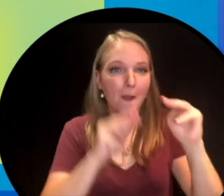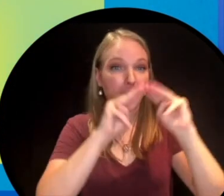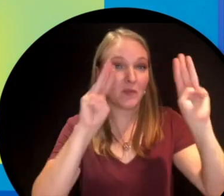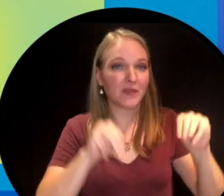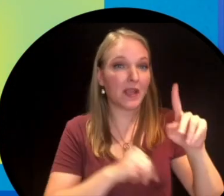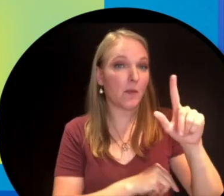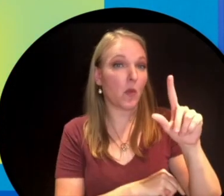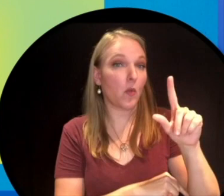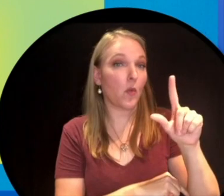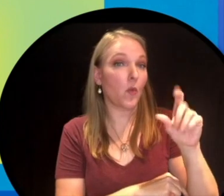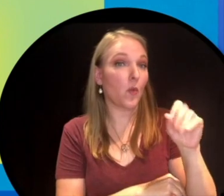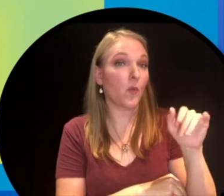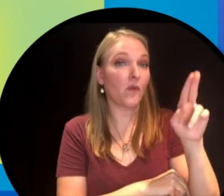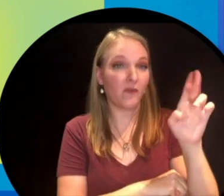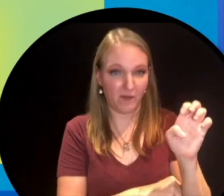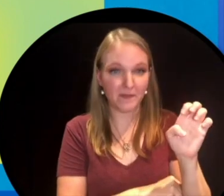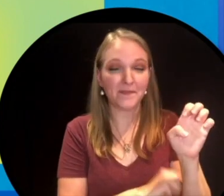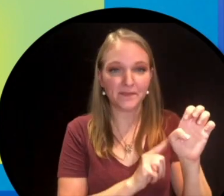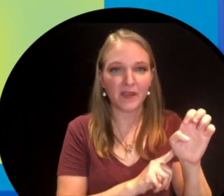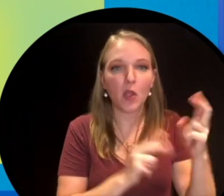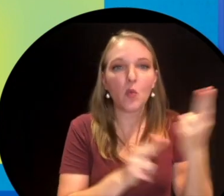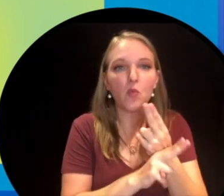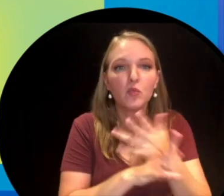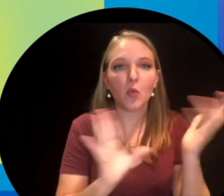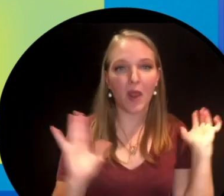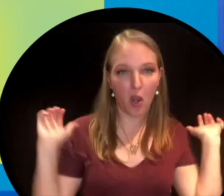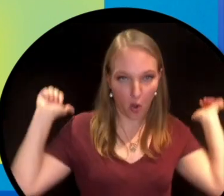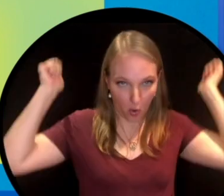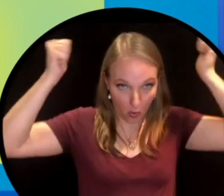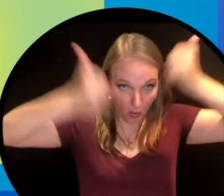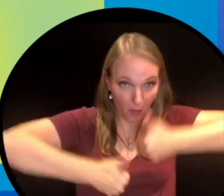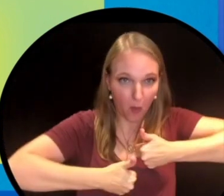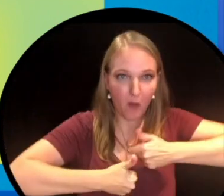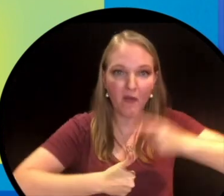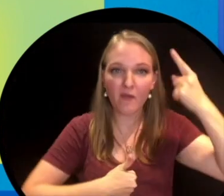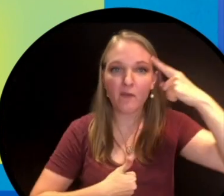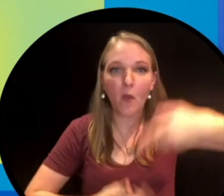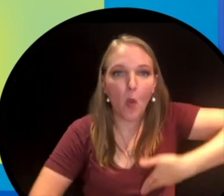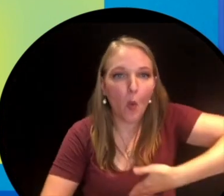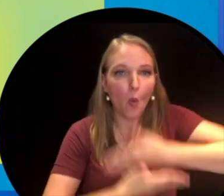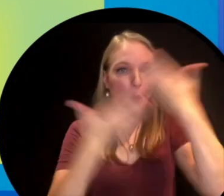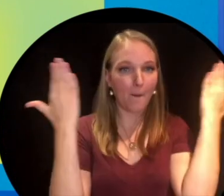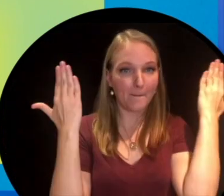louvre and they are using an invisibility cloak. Now this probably sounds like something pulled